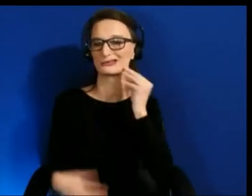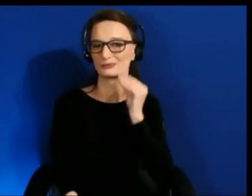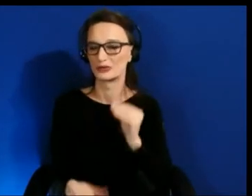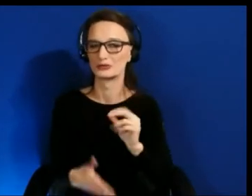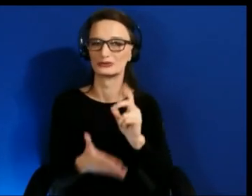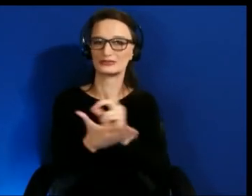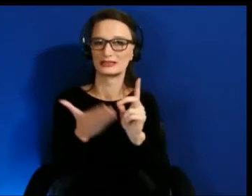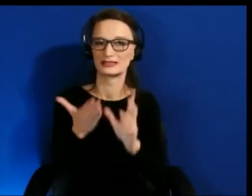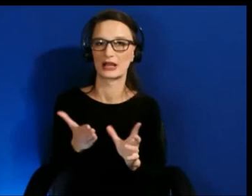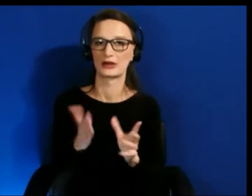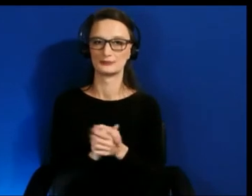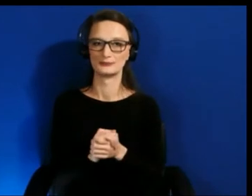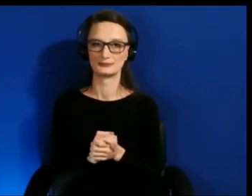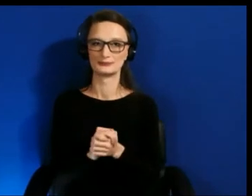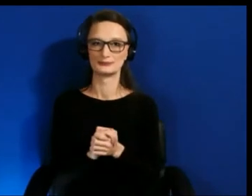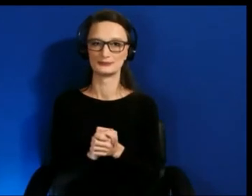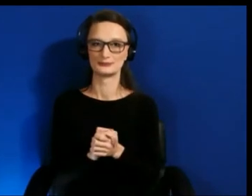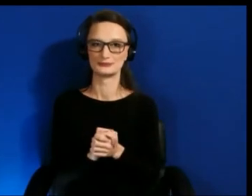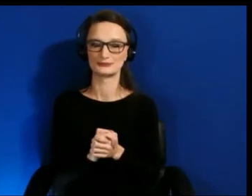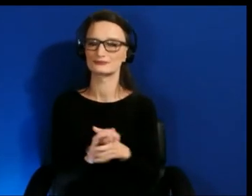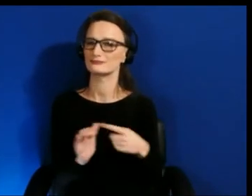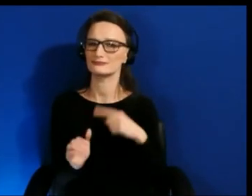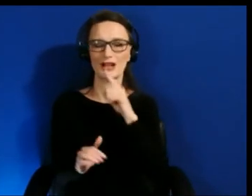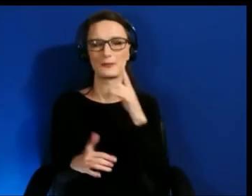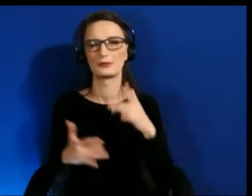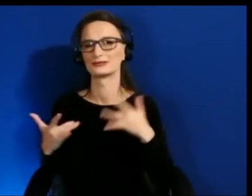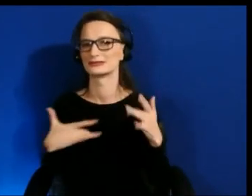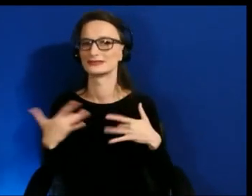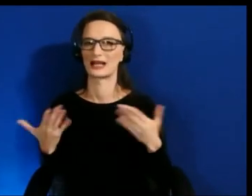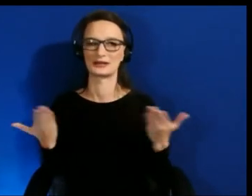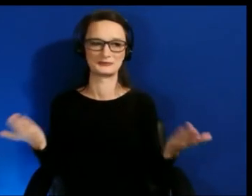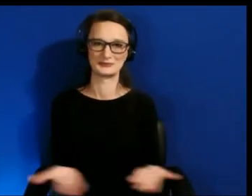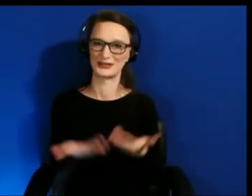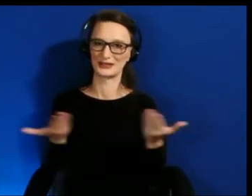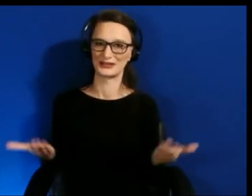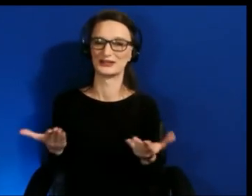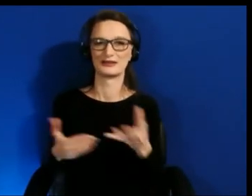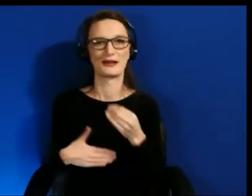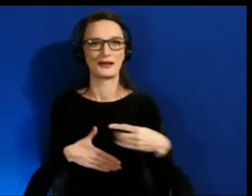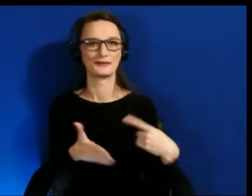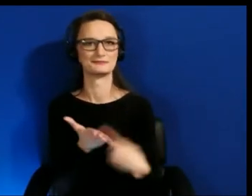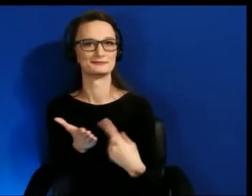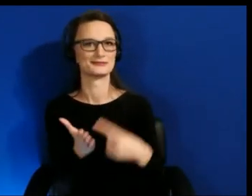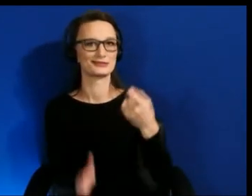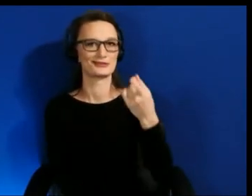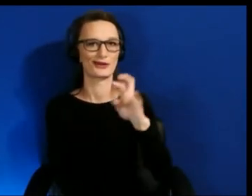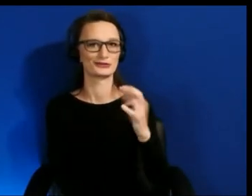I'm really excited to be here and to talk about XR today, especially as we're looking at the